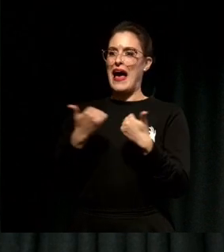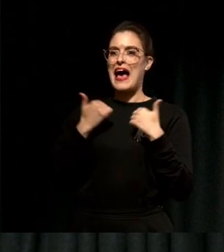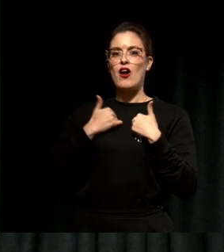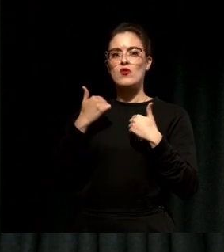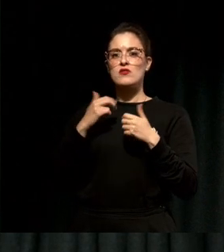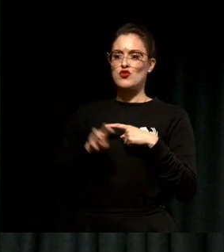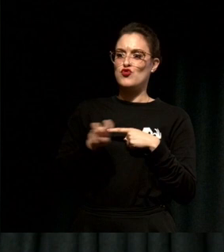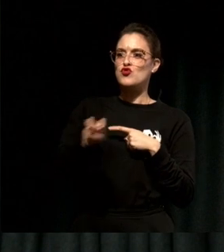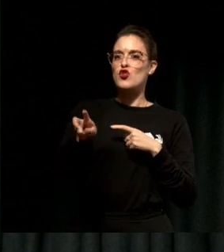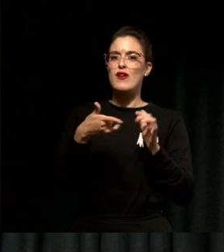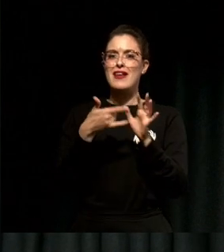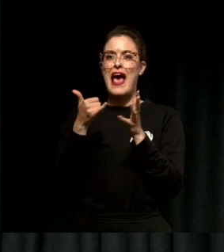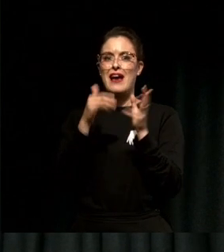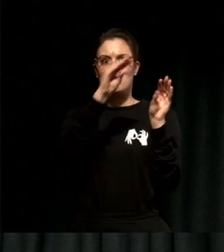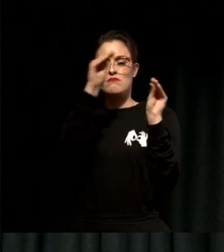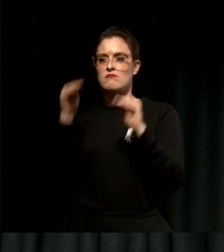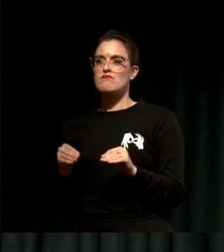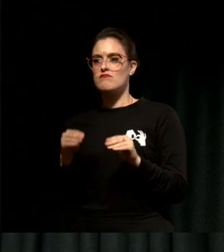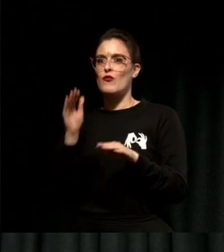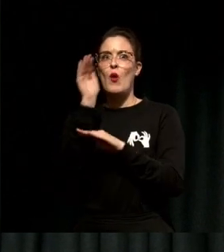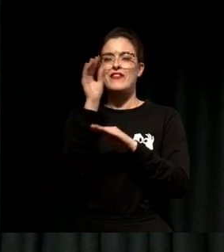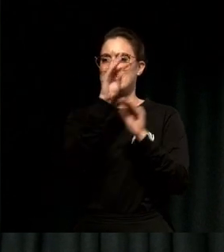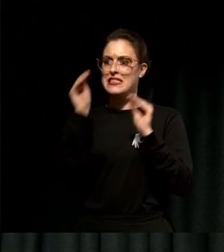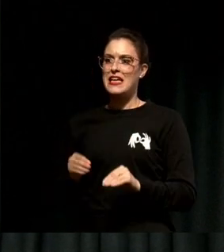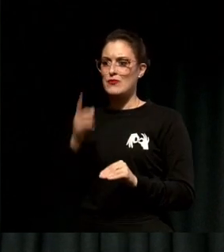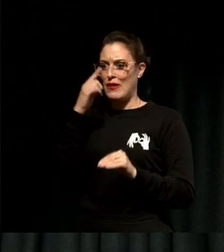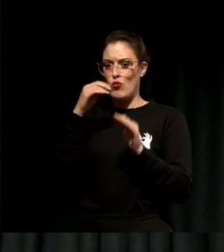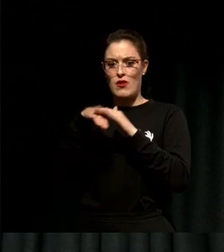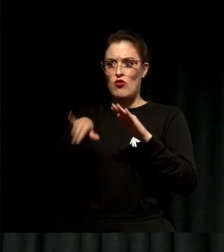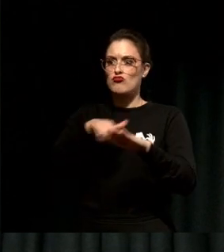There's a lot more work to do.